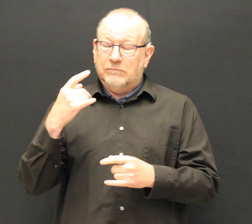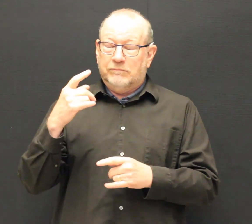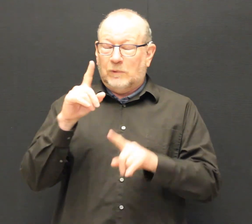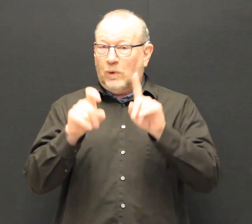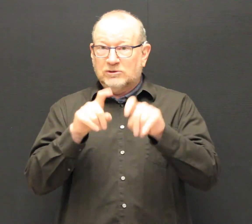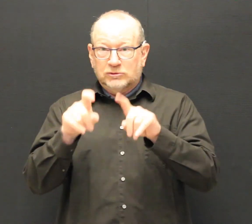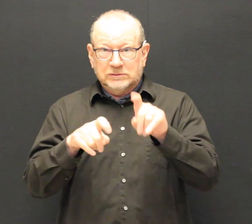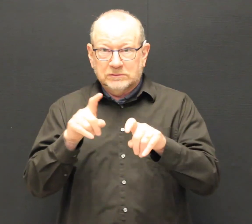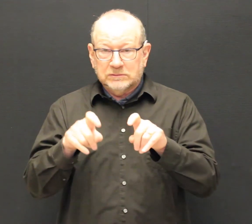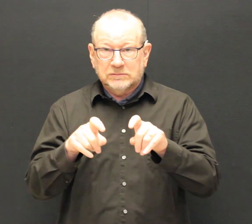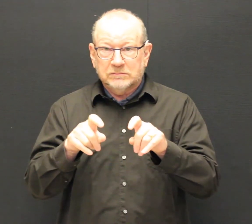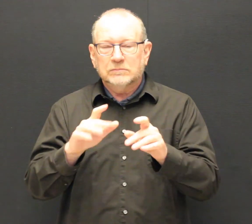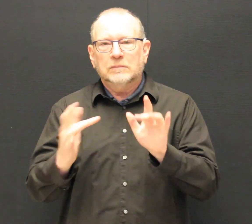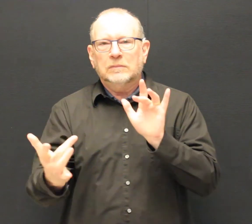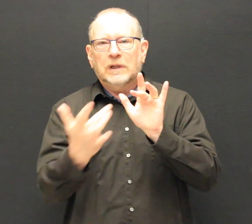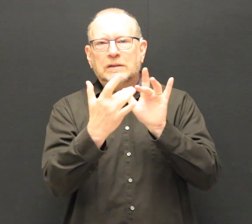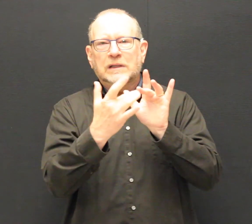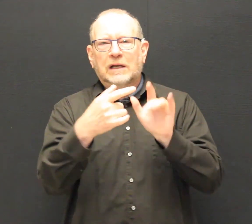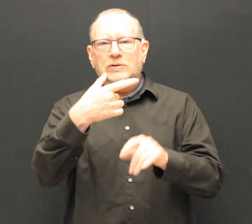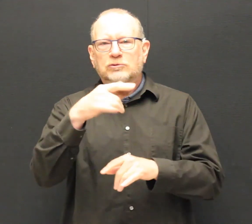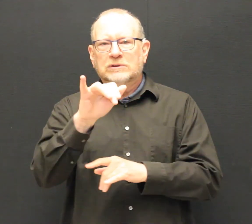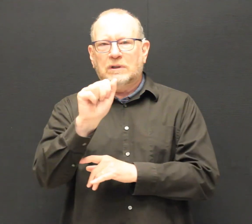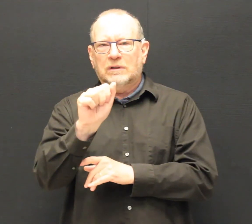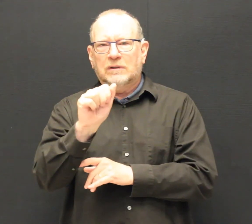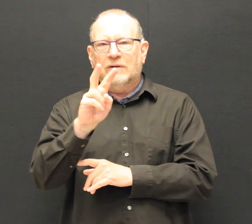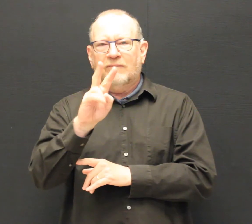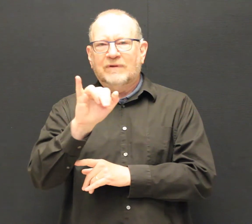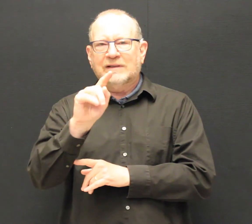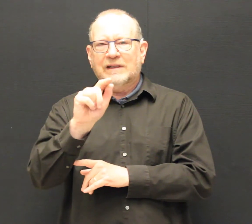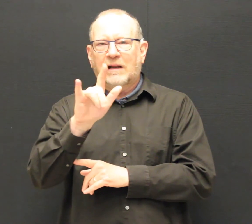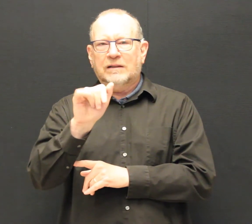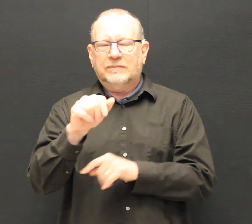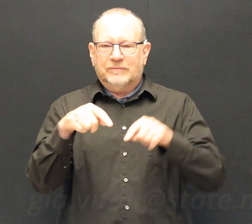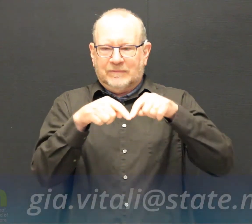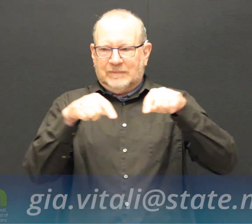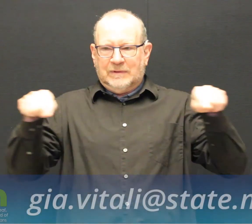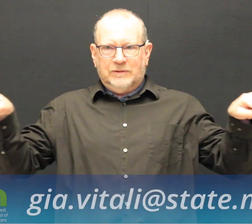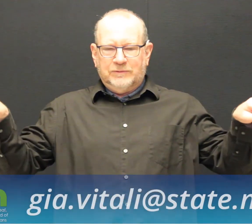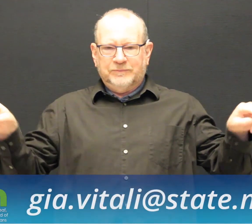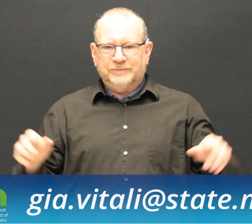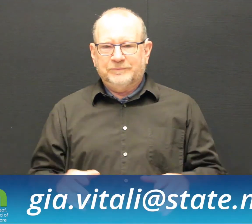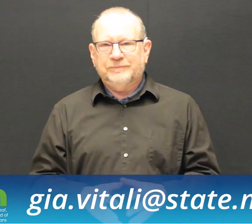If you have questions about the position, please contact Gia Vitali